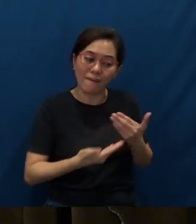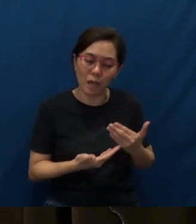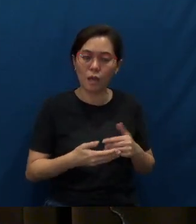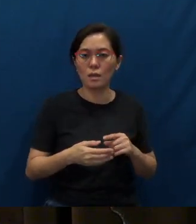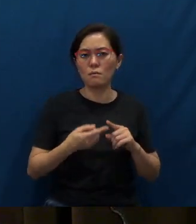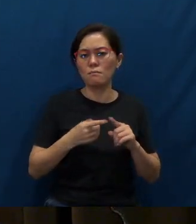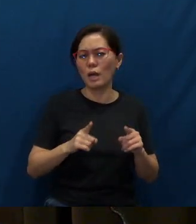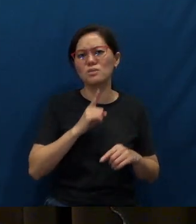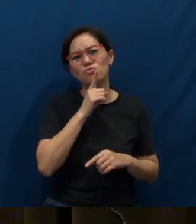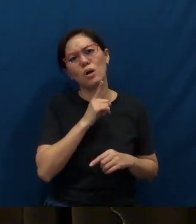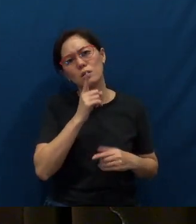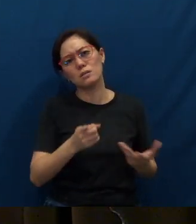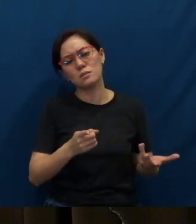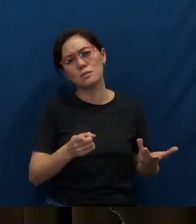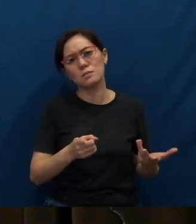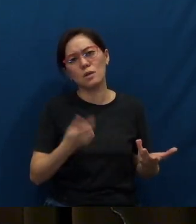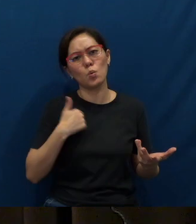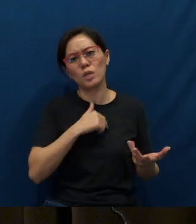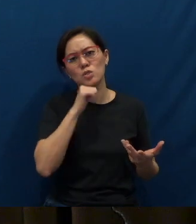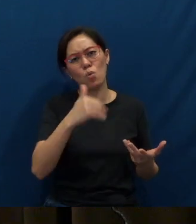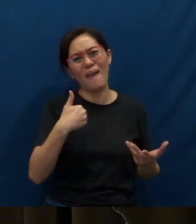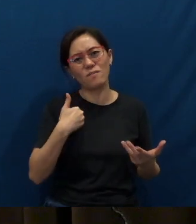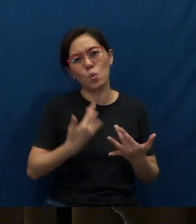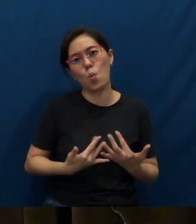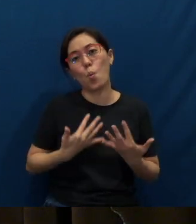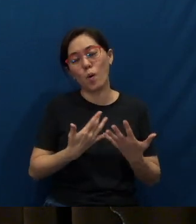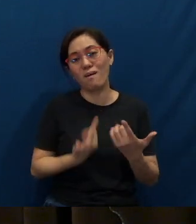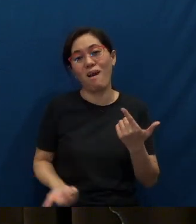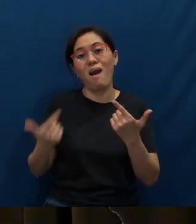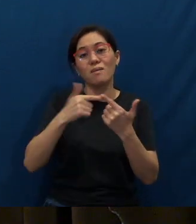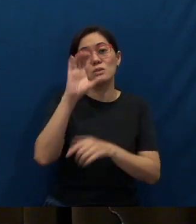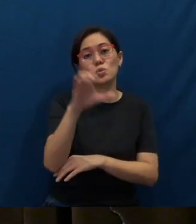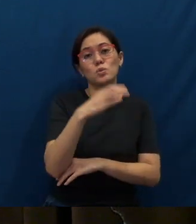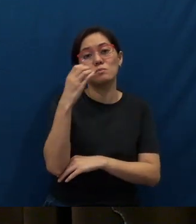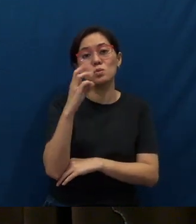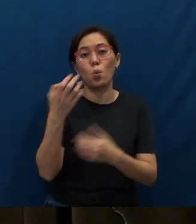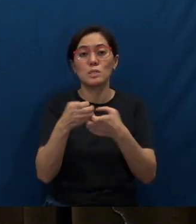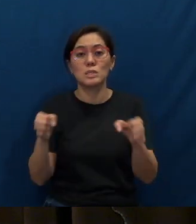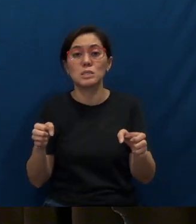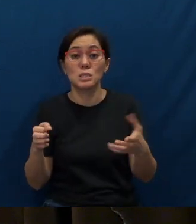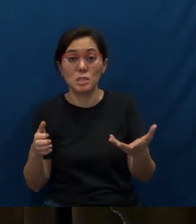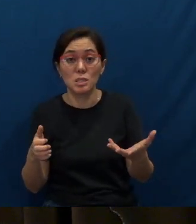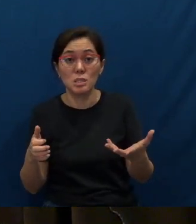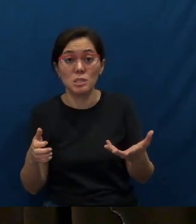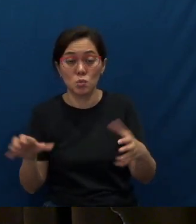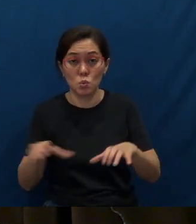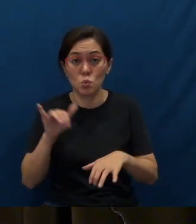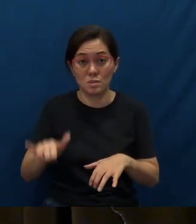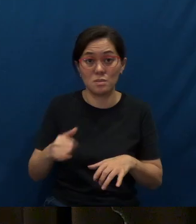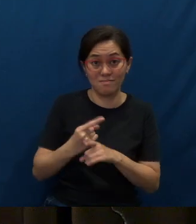But surely we don't have to wait till Christmas or Easter to do that.